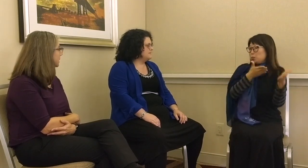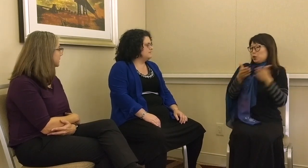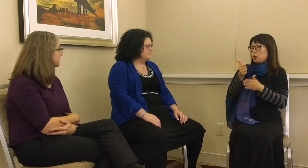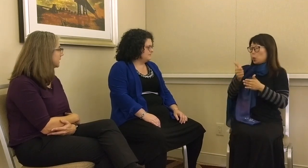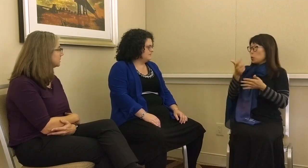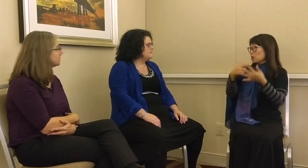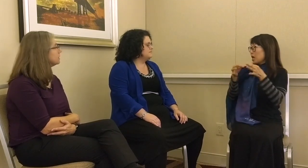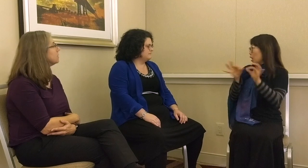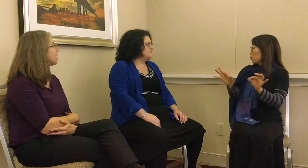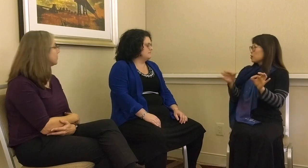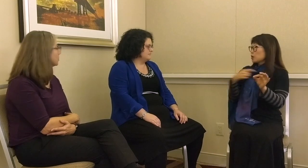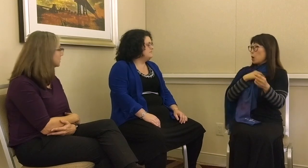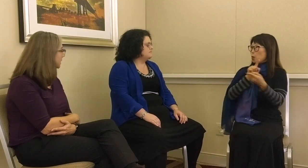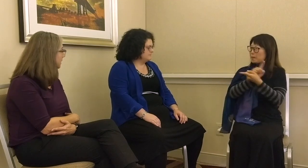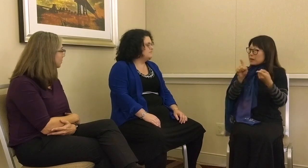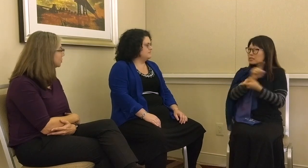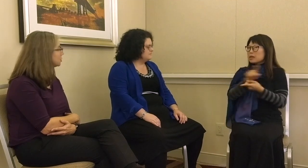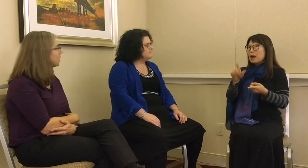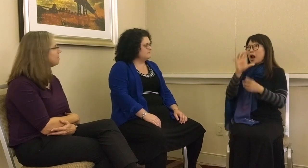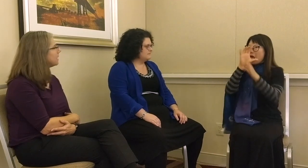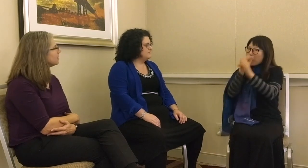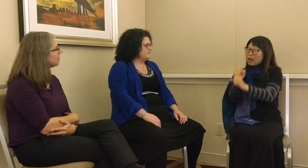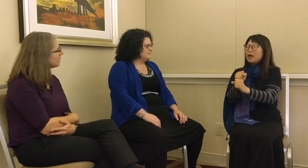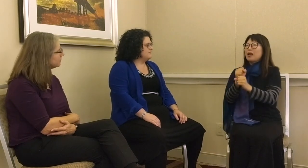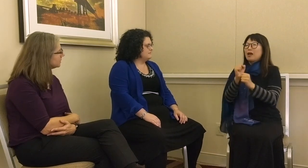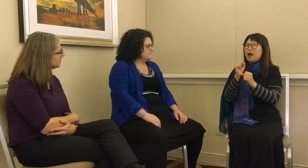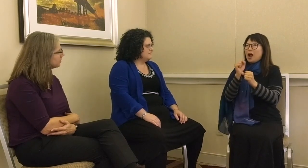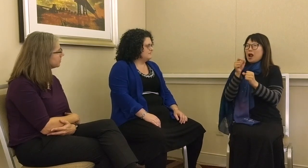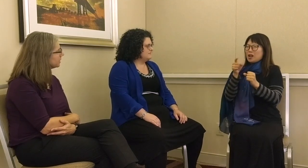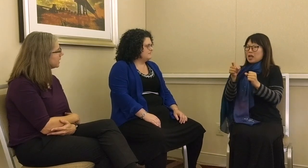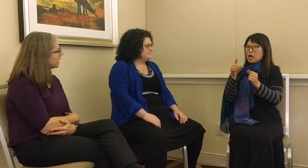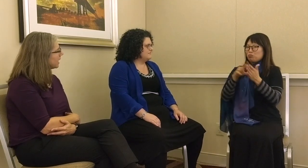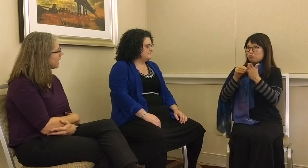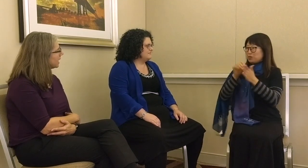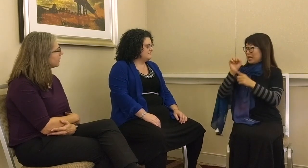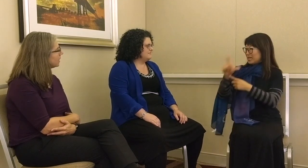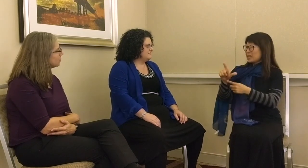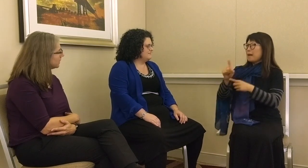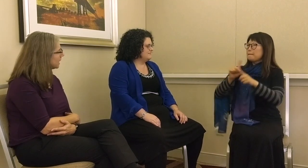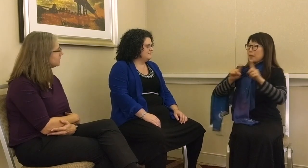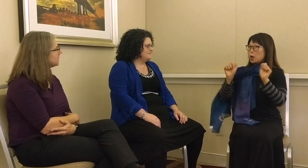States. They brought their own sign language. I met a lot of these people. I realised as